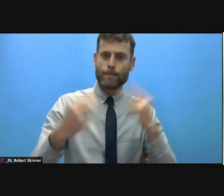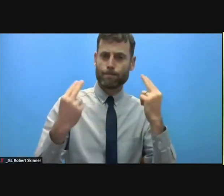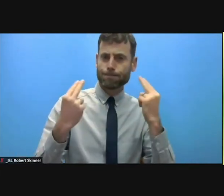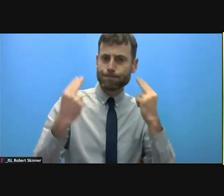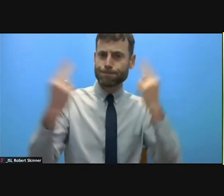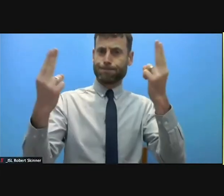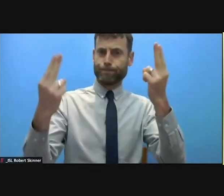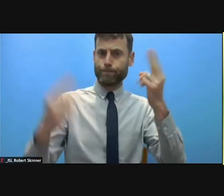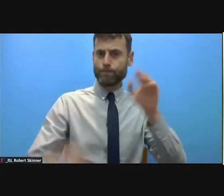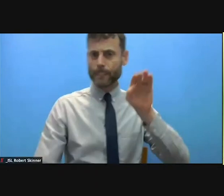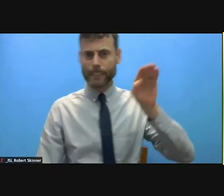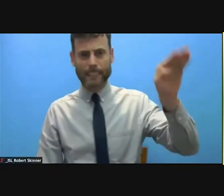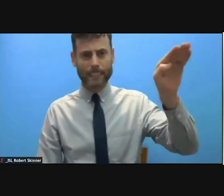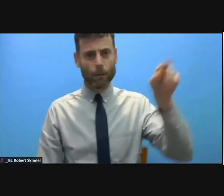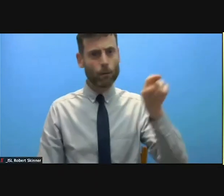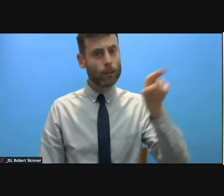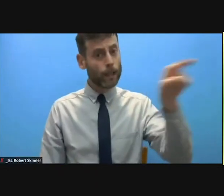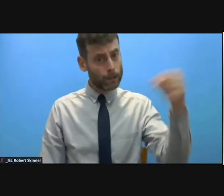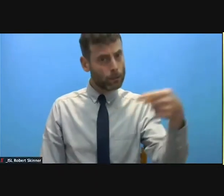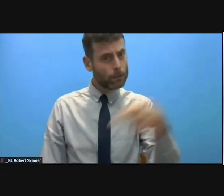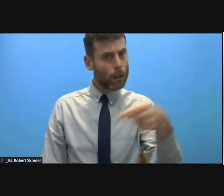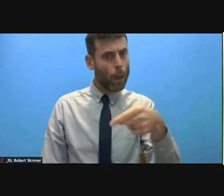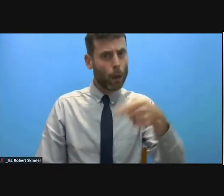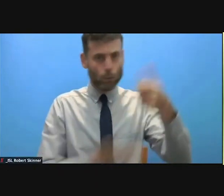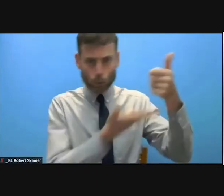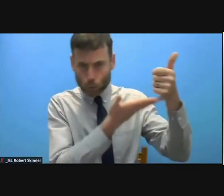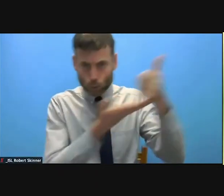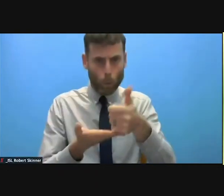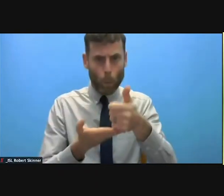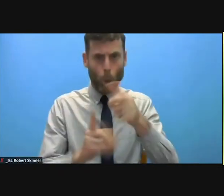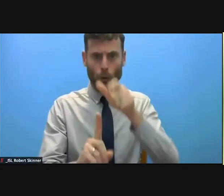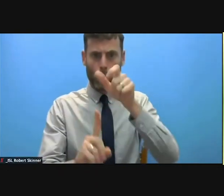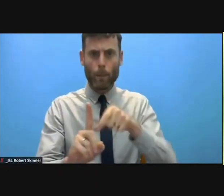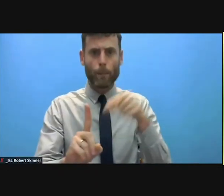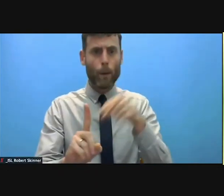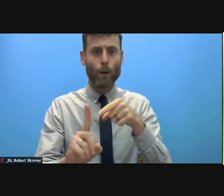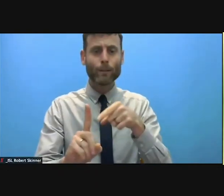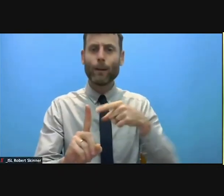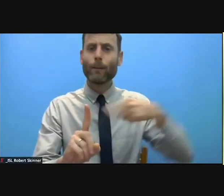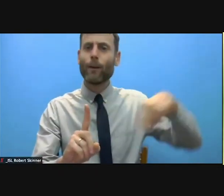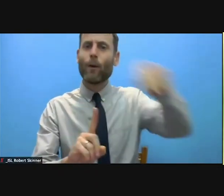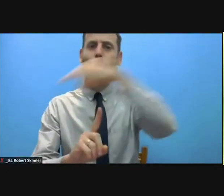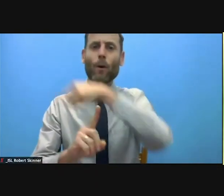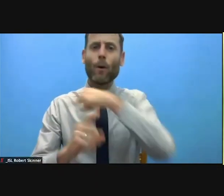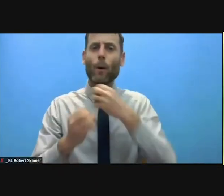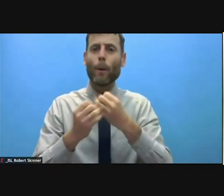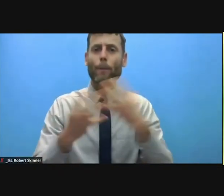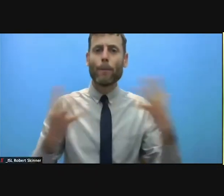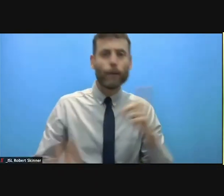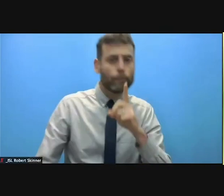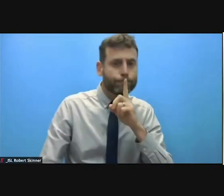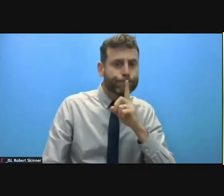violations of international humanitarian law or human rights law, because of the fear that we lose